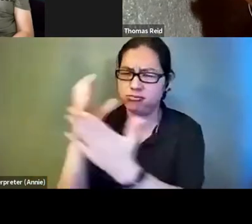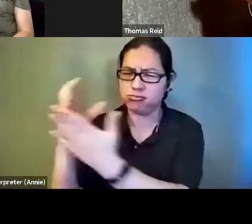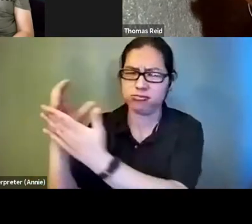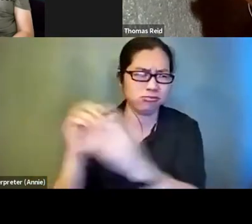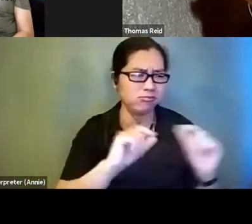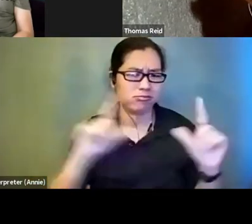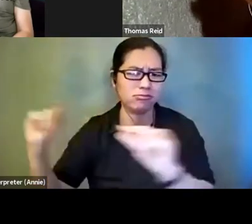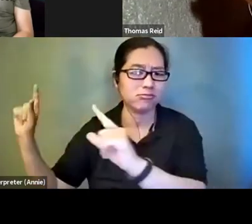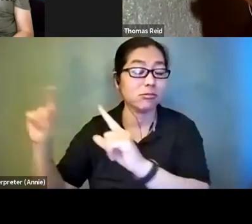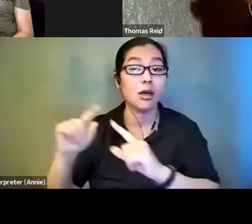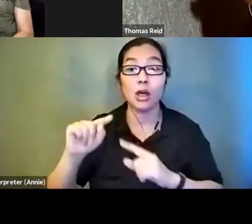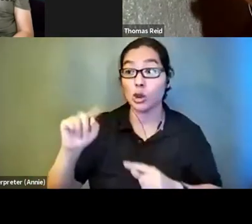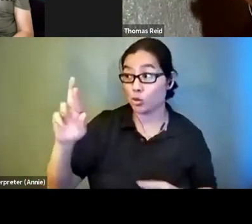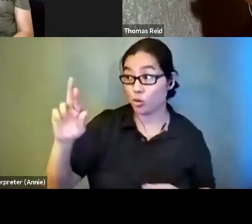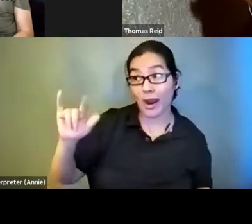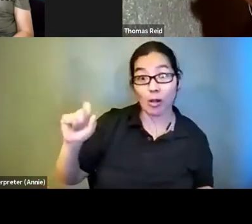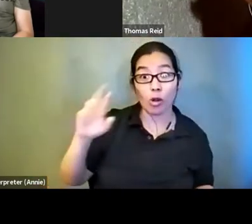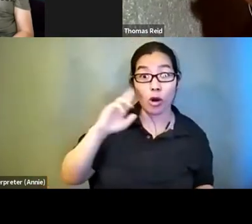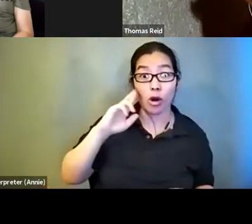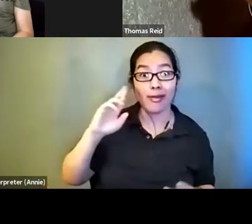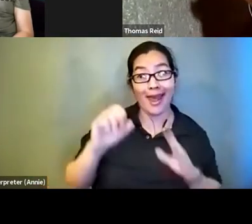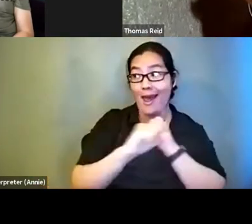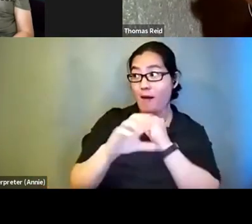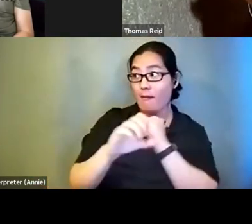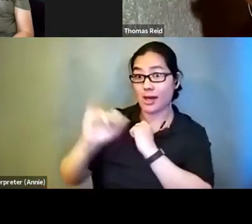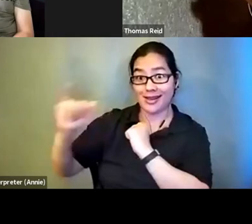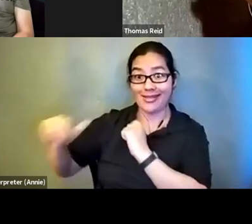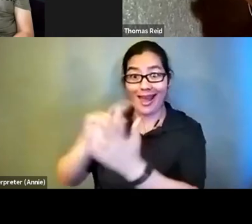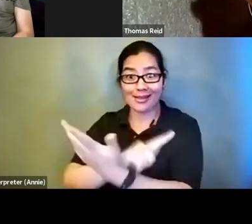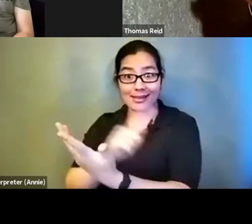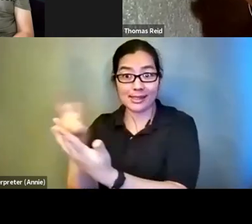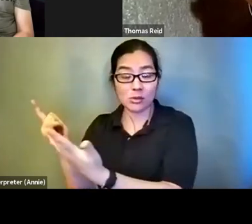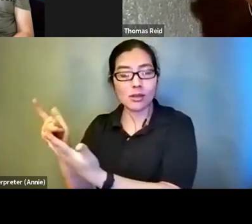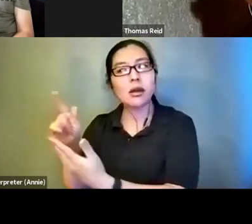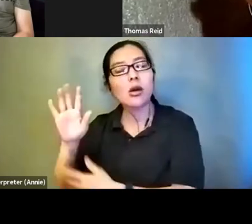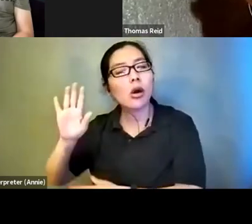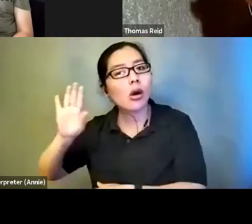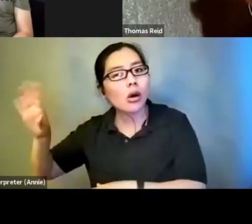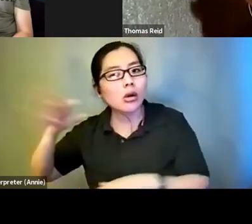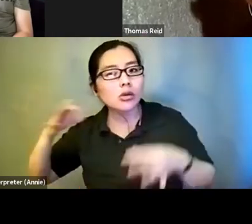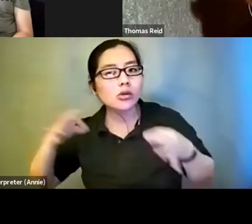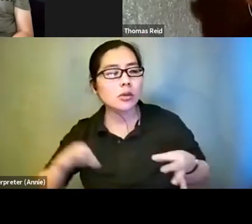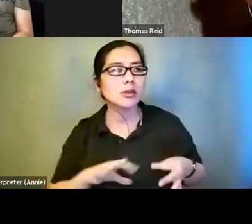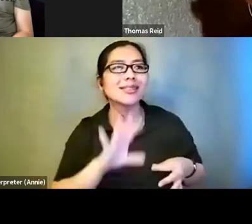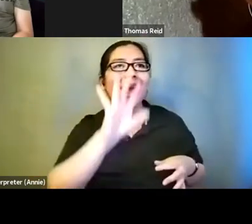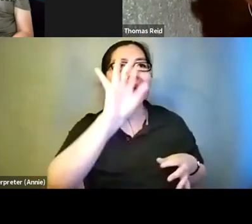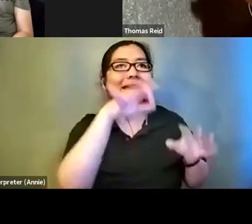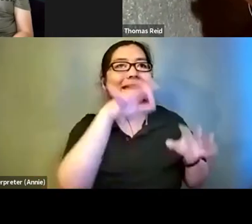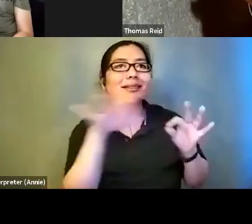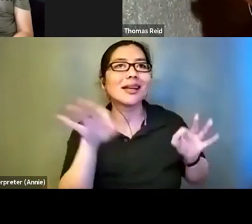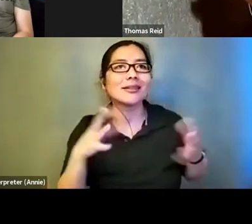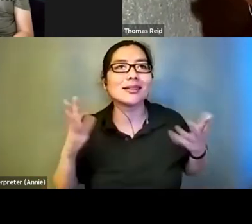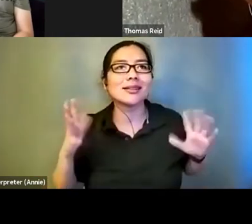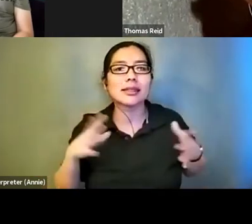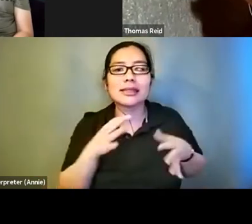that series and I think her description is all of eight sentences long and it is just on